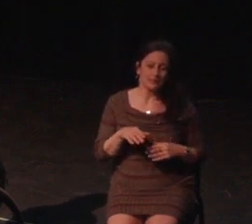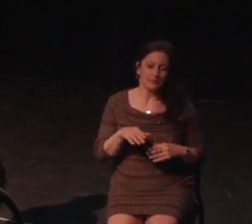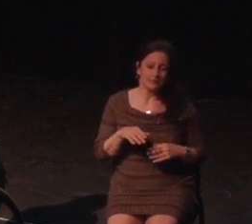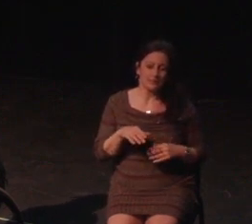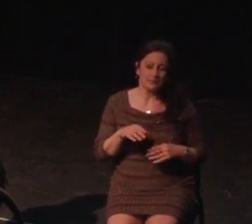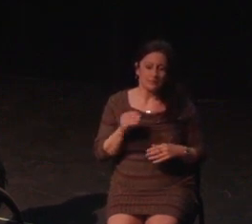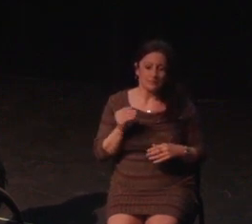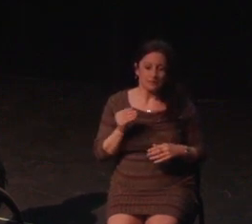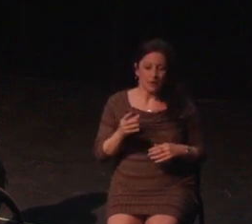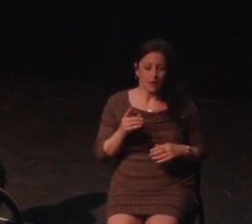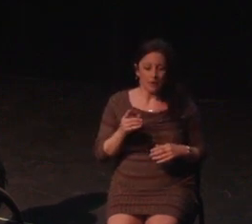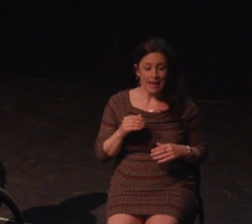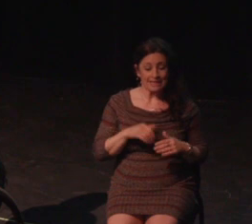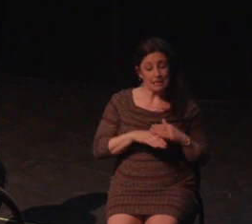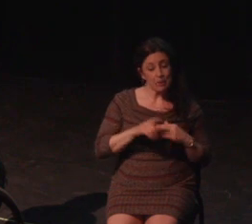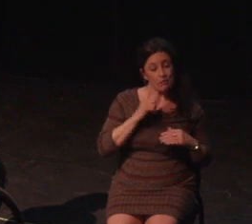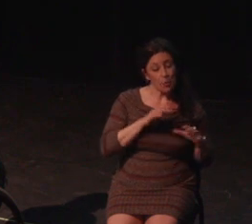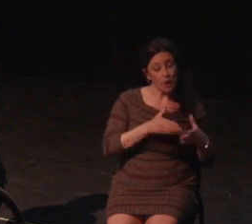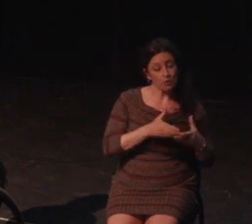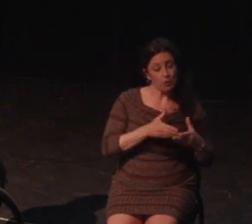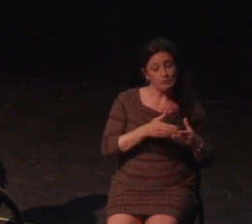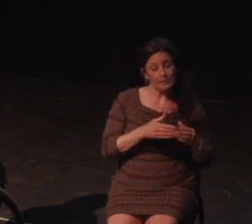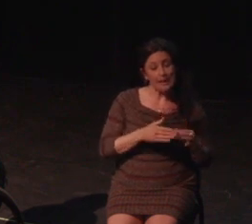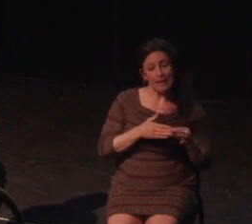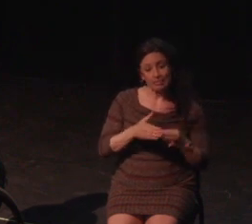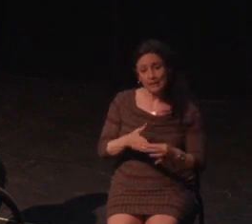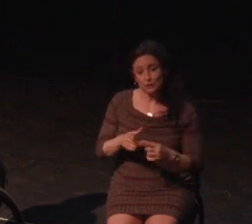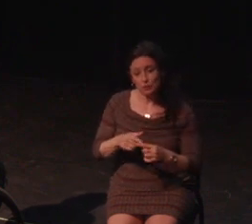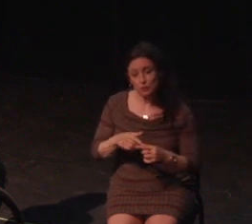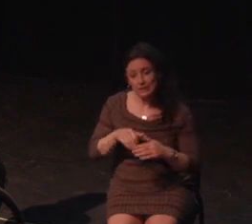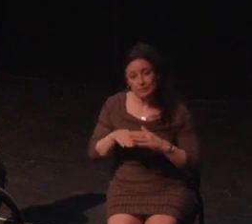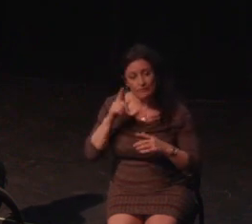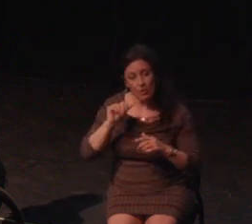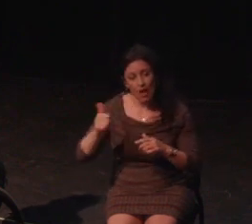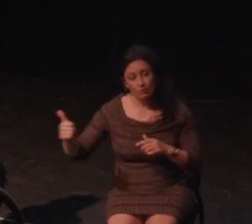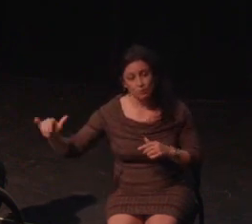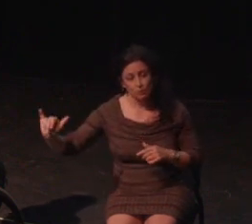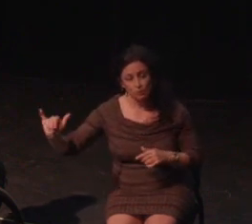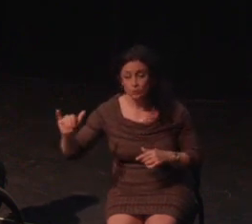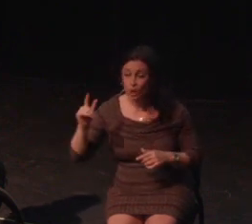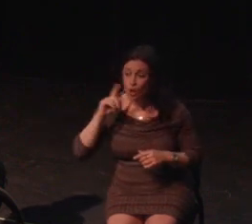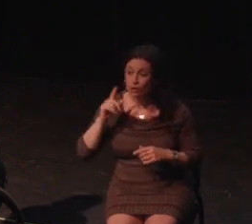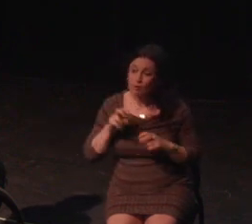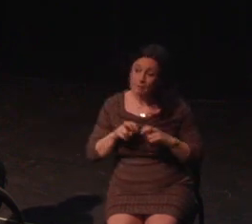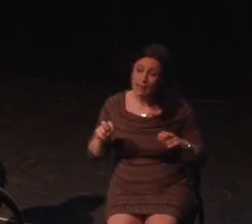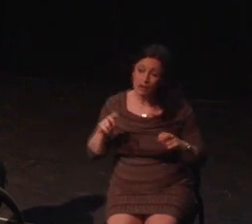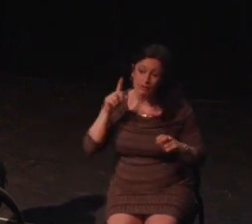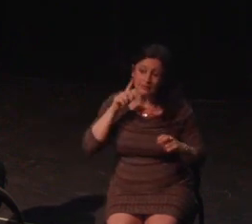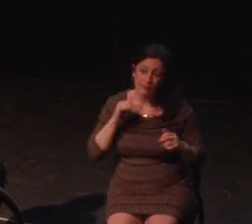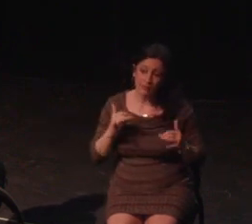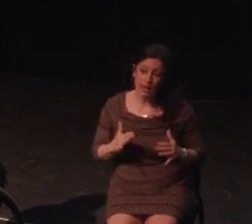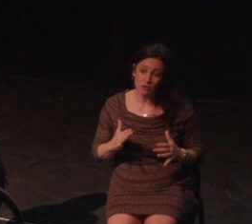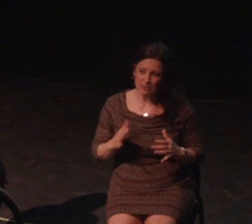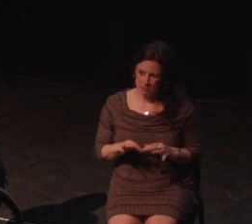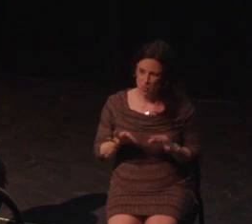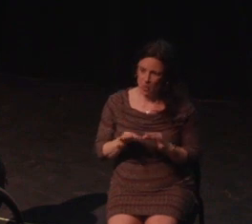Again, emotional again. Many of us disable gamers know the struggle of accessibility. We live and breathe it, we know how hard you're working. We see you, and we appreciate you.